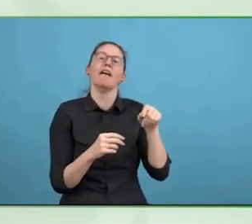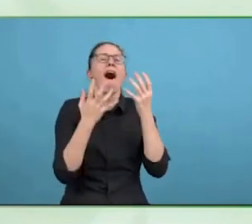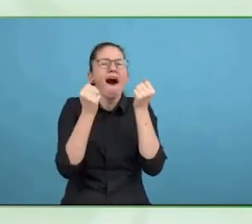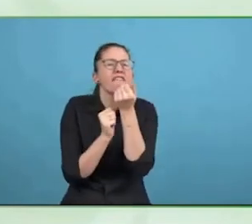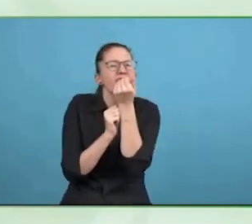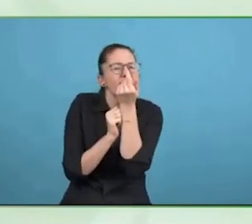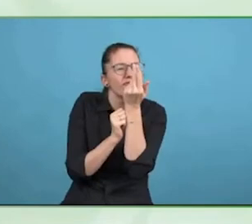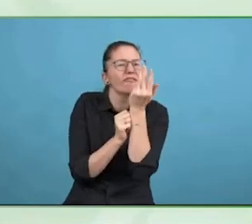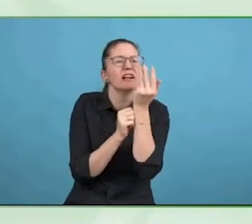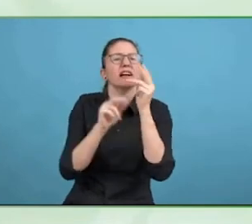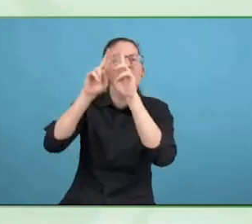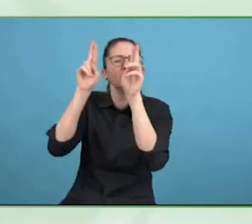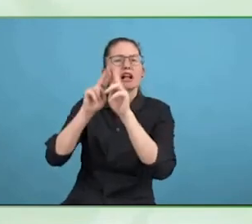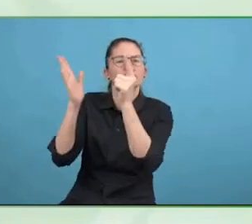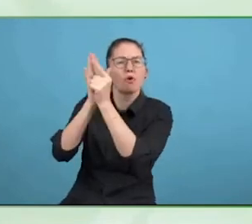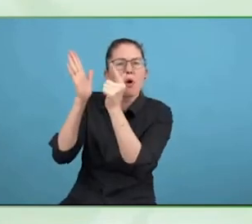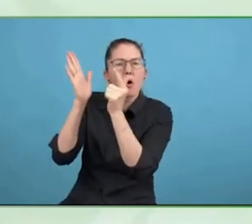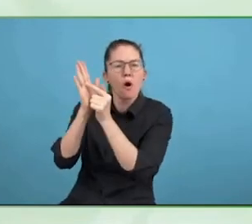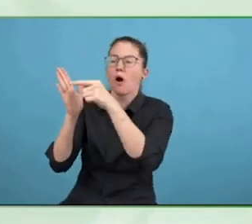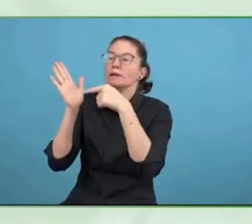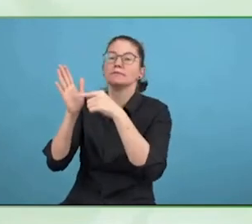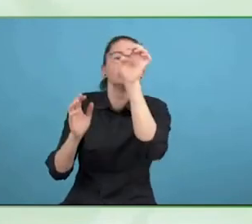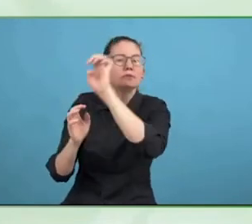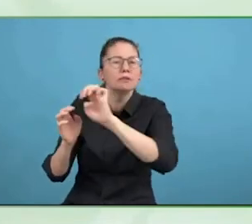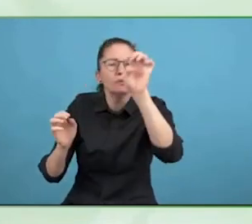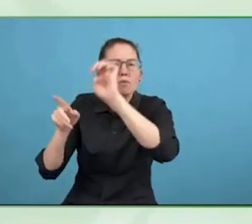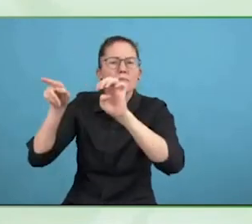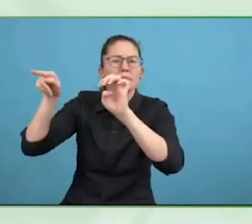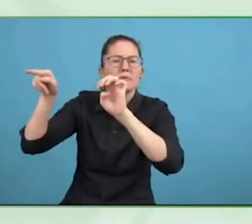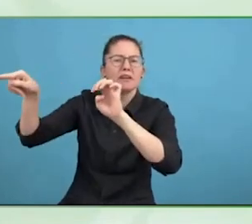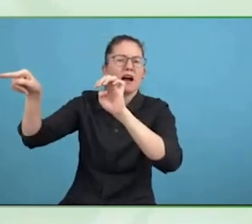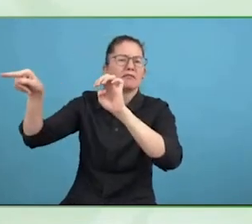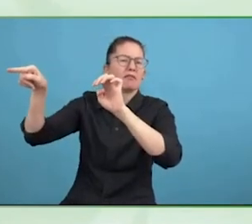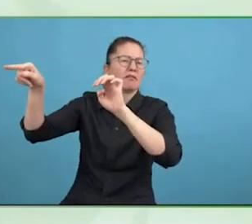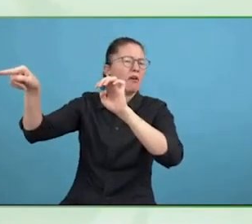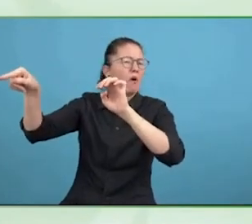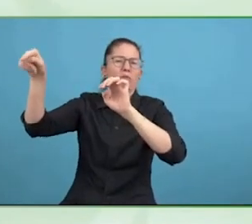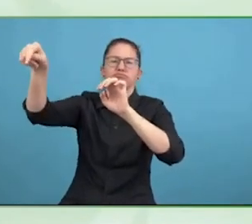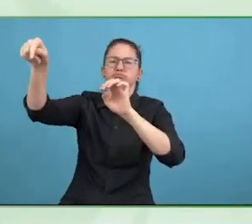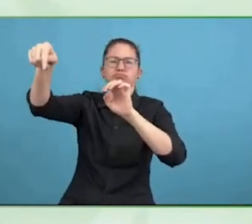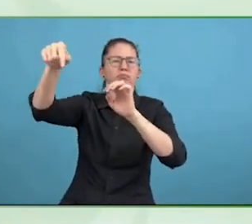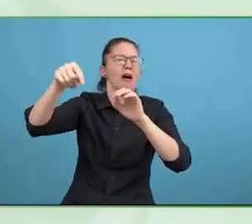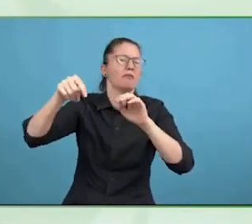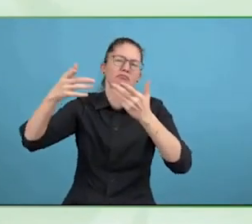actual cases and for me to have the opportunity and privilege to help